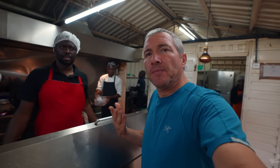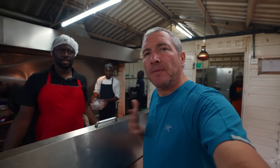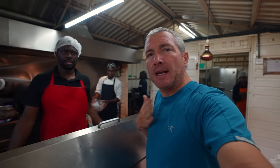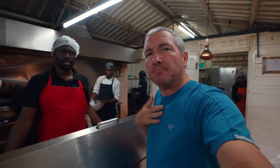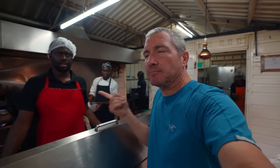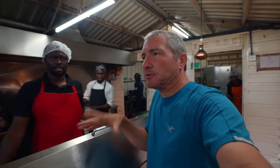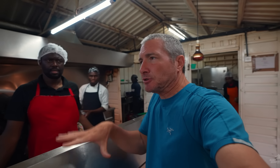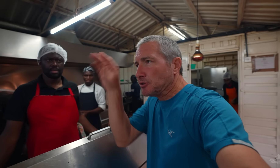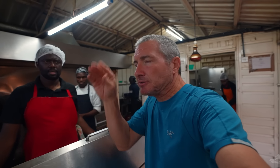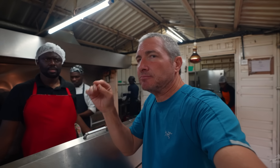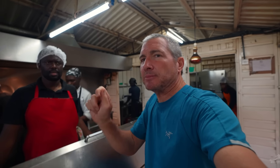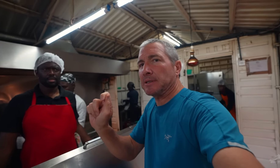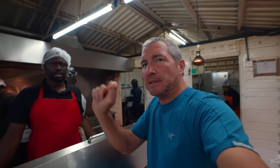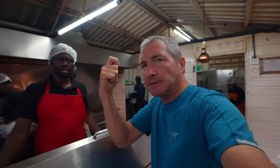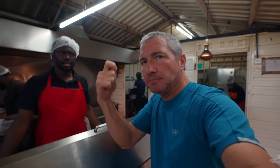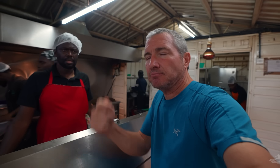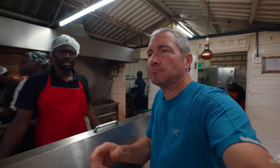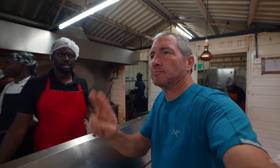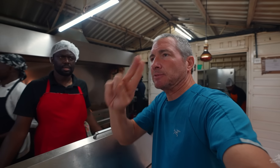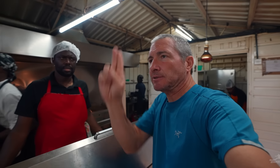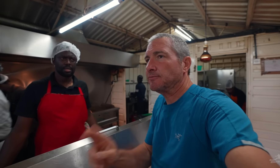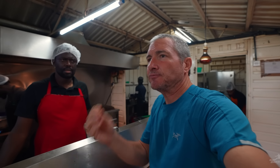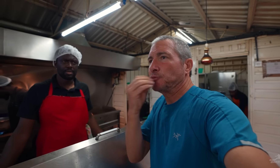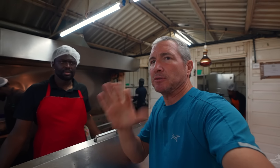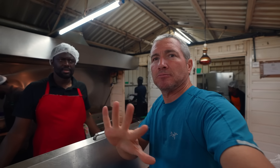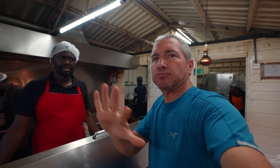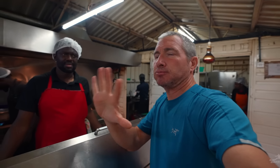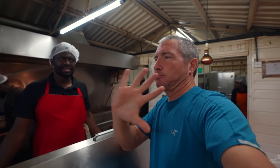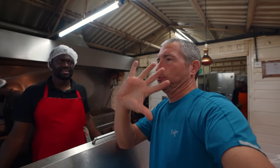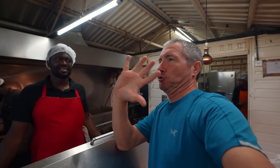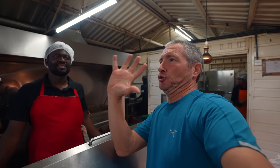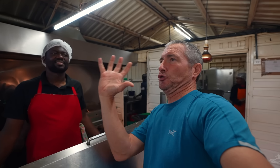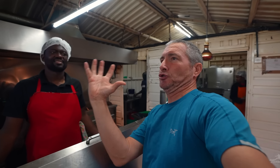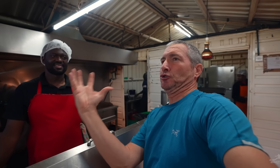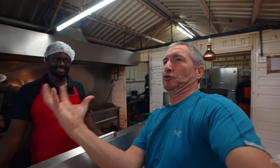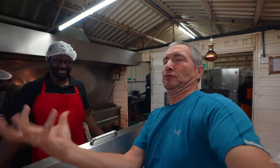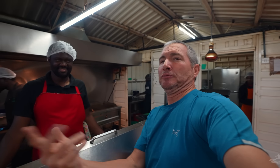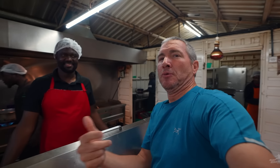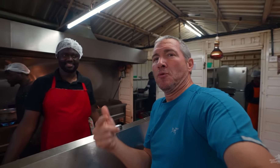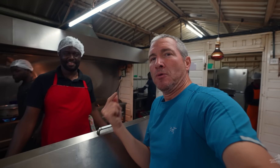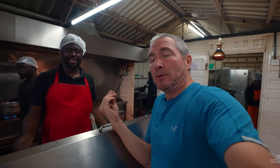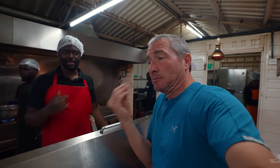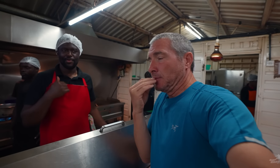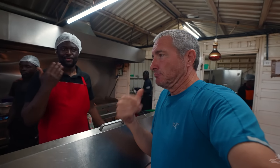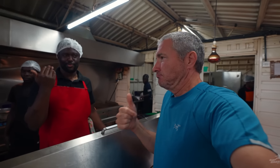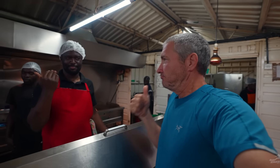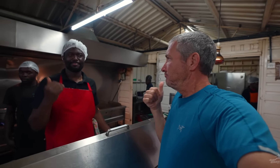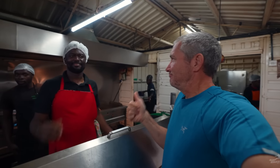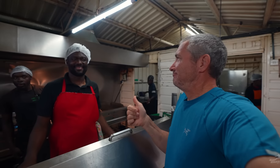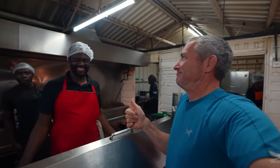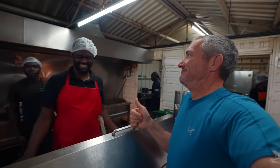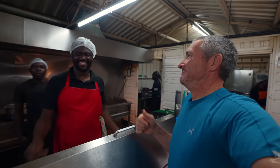I’m glad you’ve learned to cook both Kenyan and international cuisines. The food is very delicious!